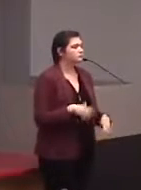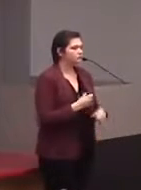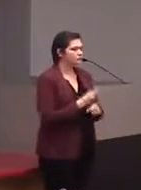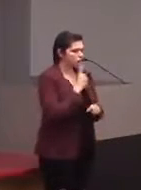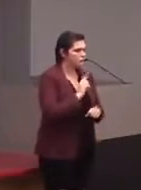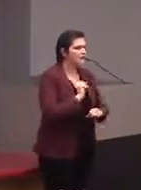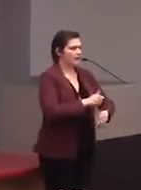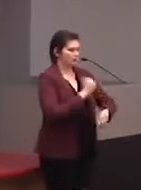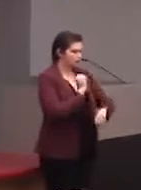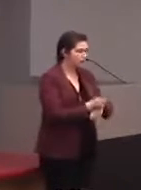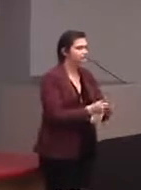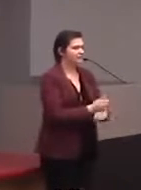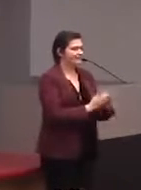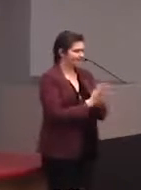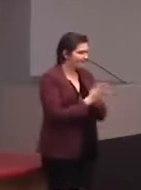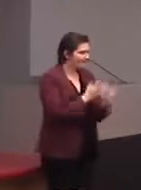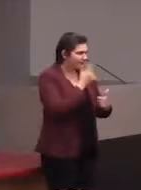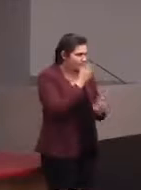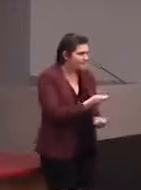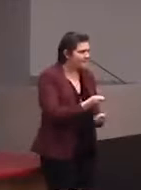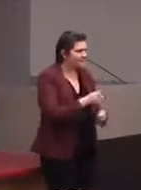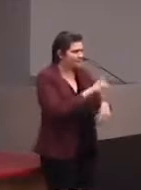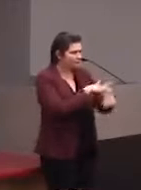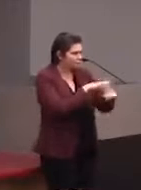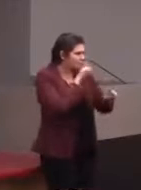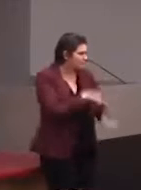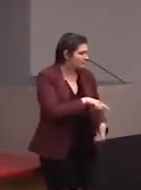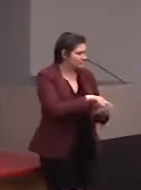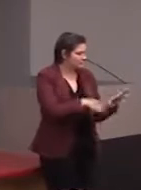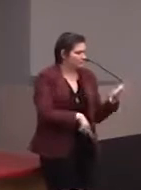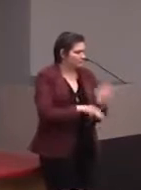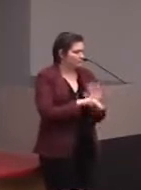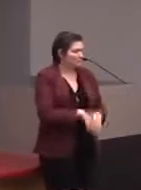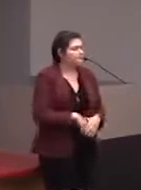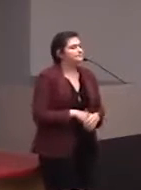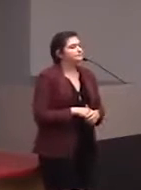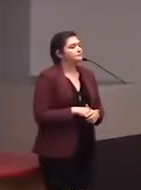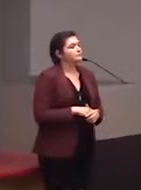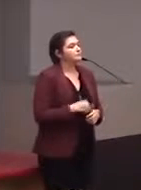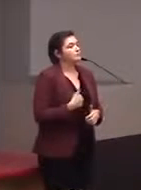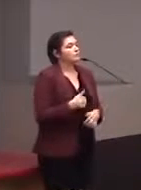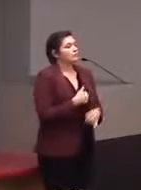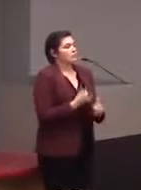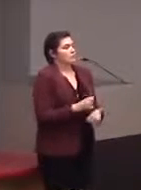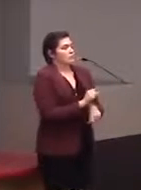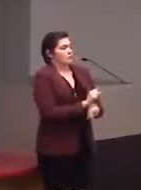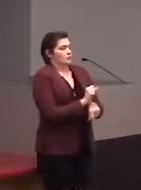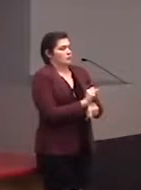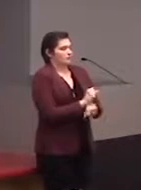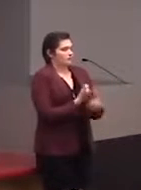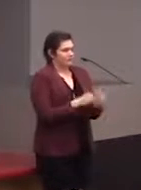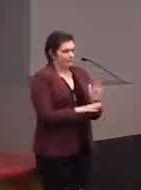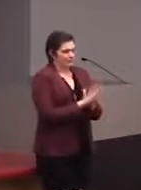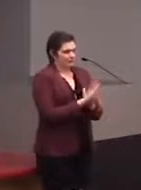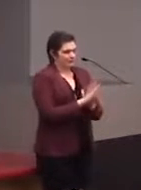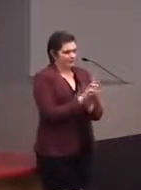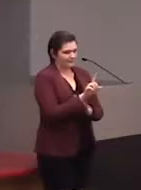make these interesting touch-responsive models. So we're actually working on developing a tablet.